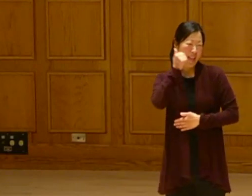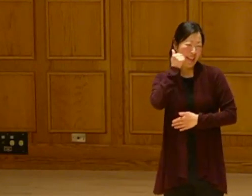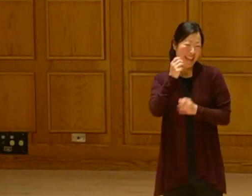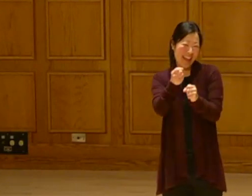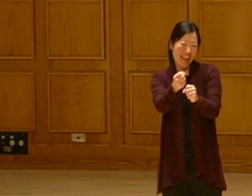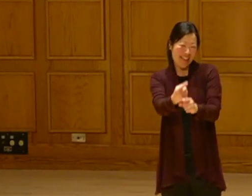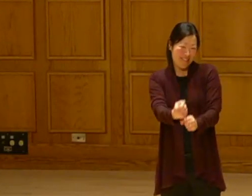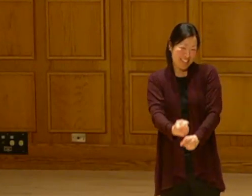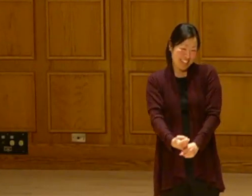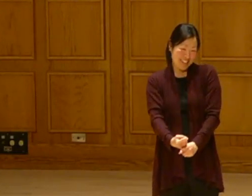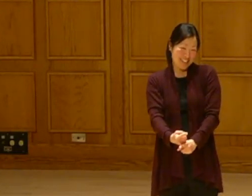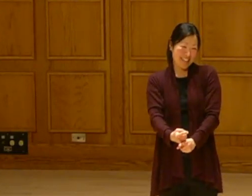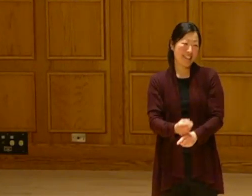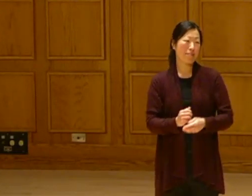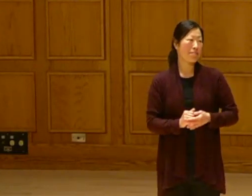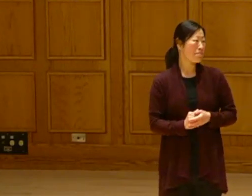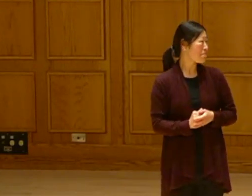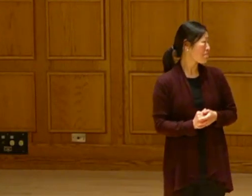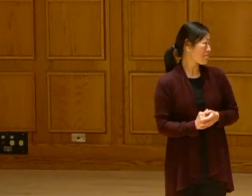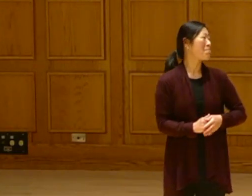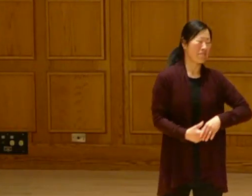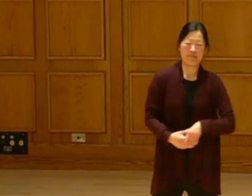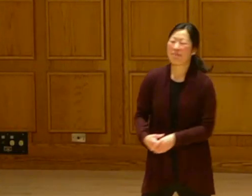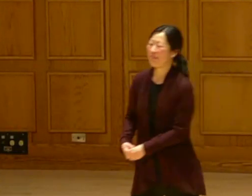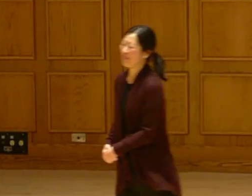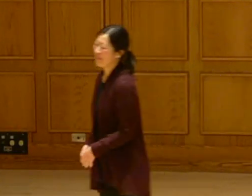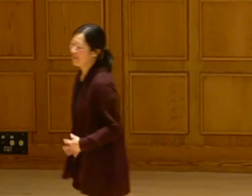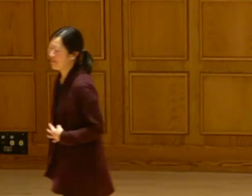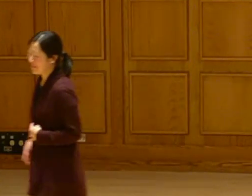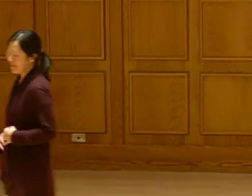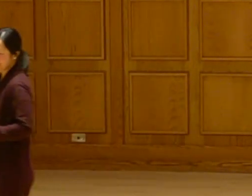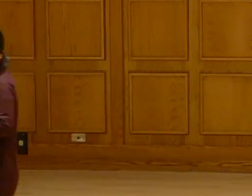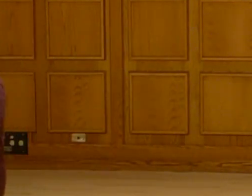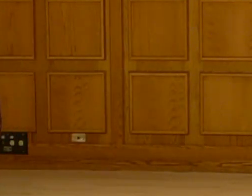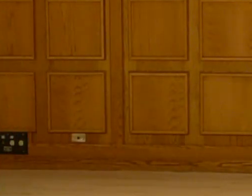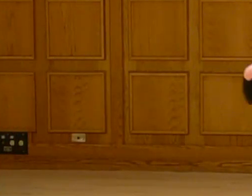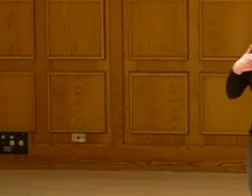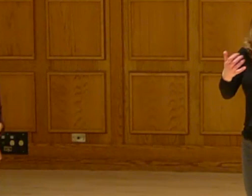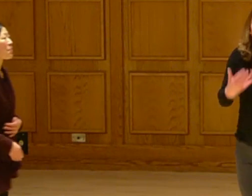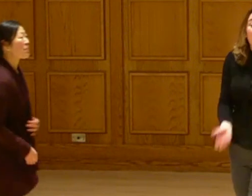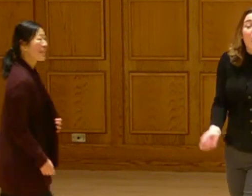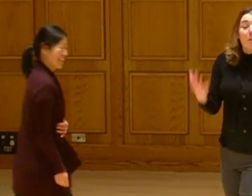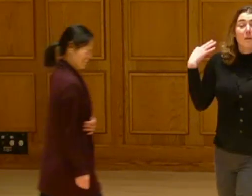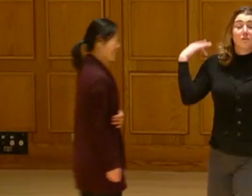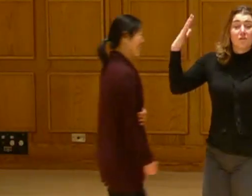every year. But, you know, no matter how much snow that we have, there's still